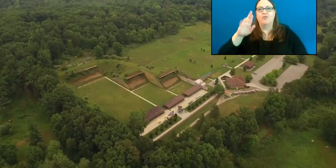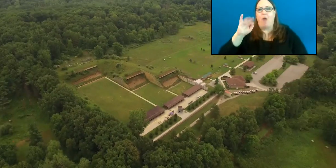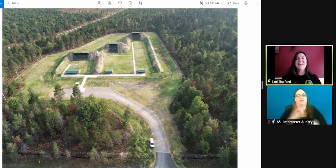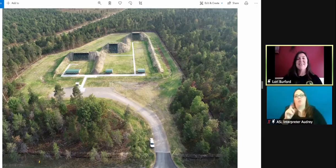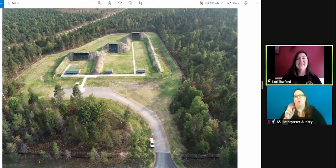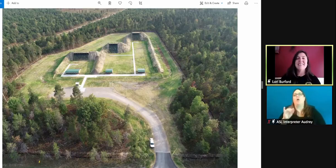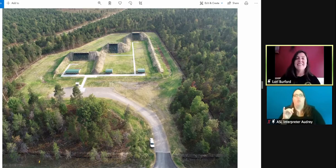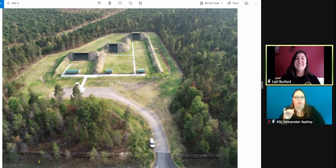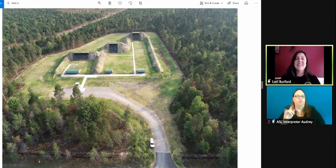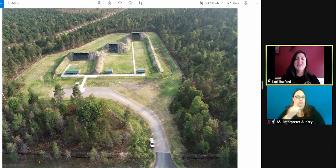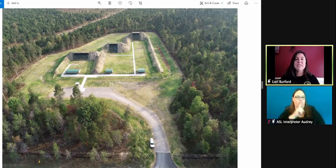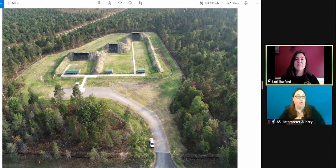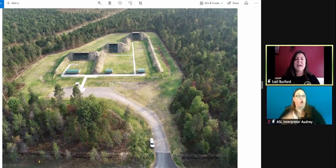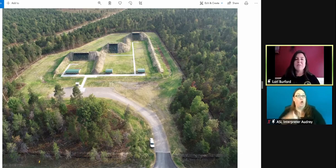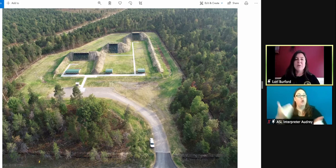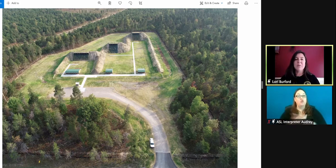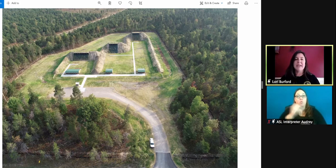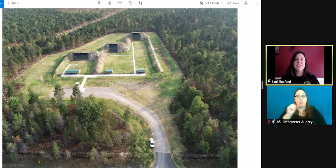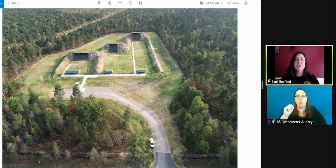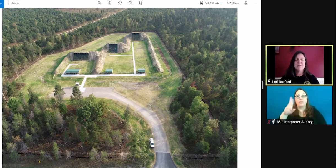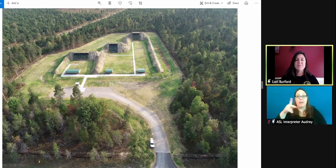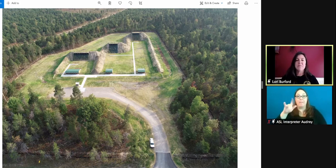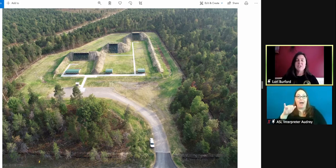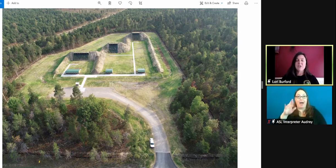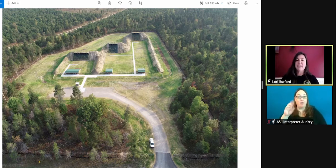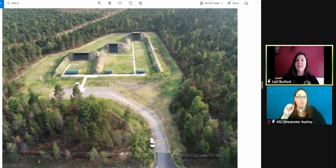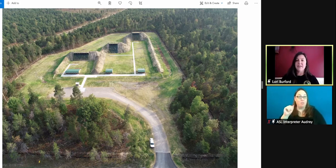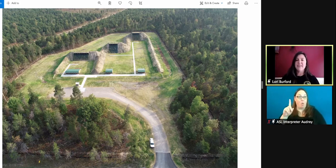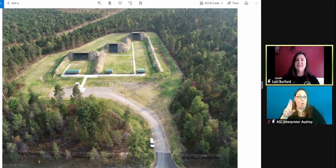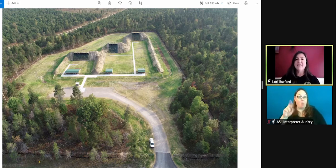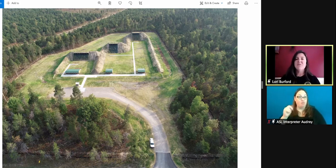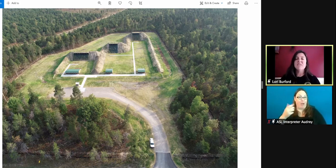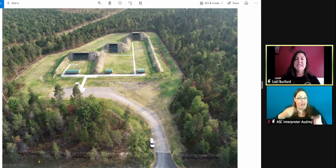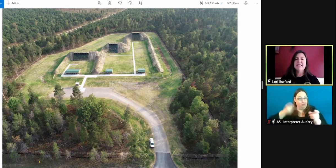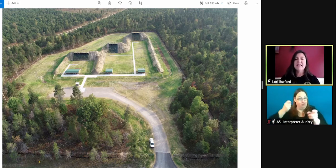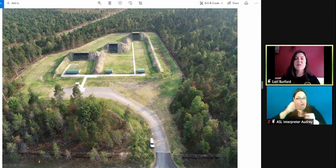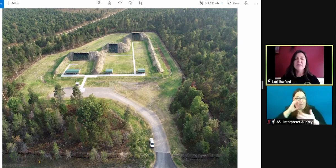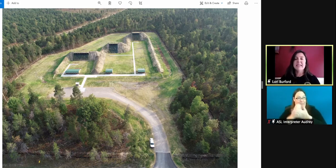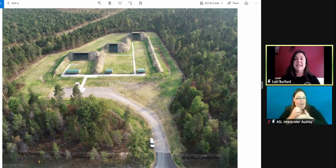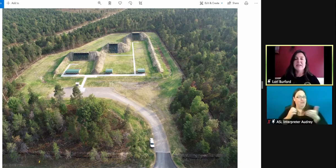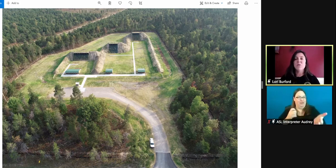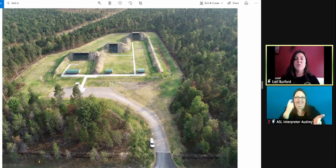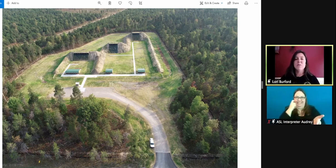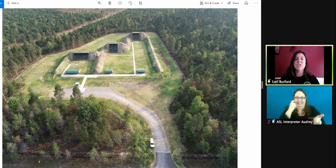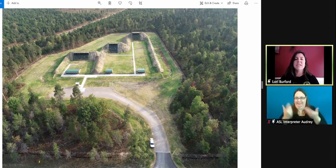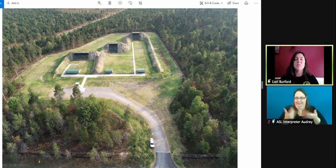The new Supply Road Range, pictured here, was recently completed in northern Michigan's